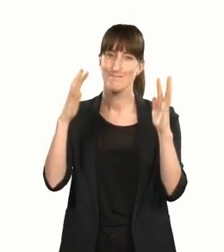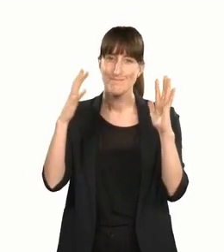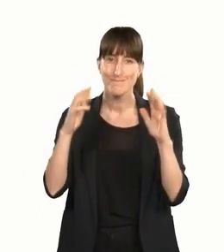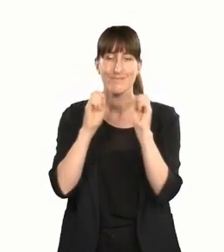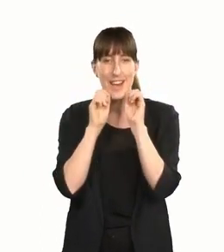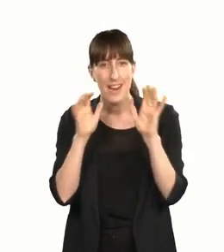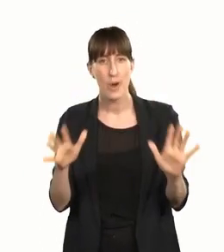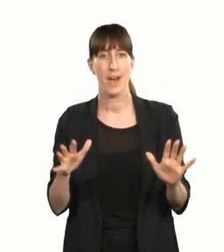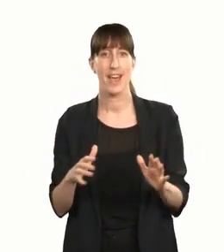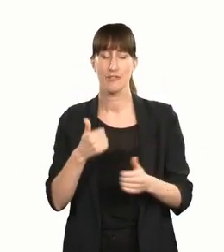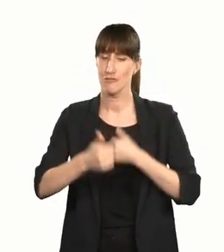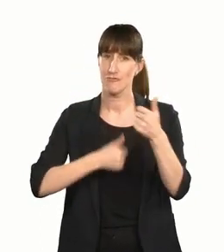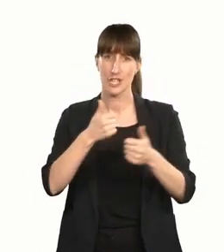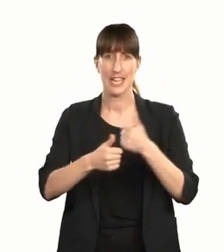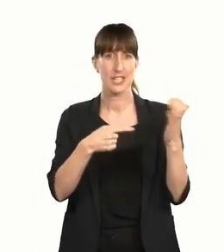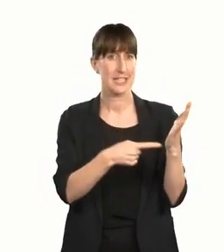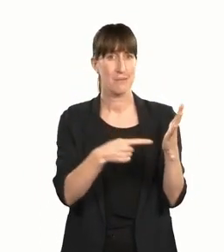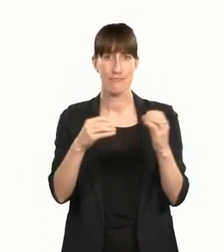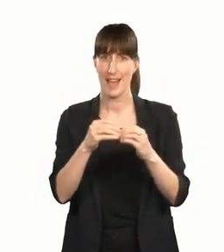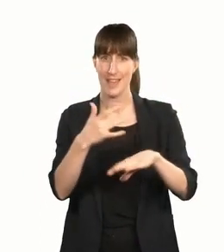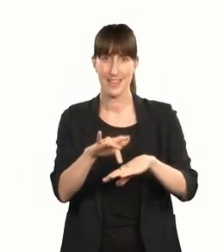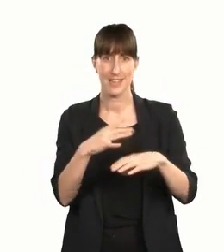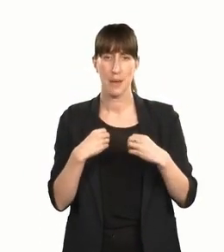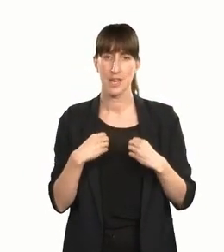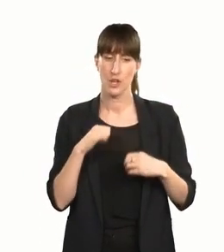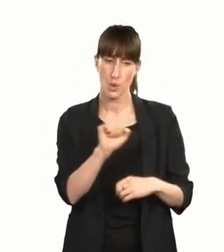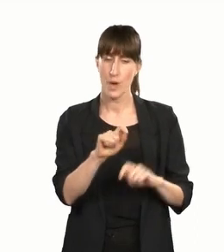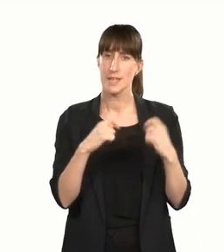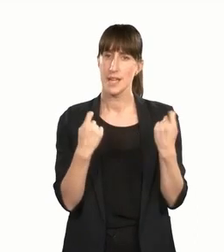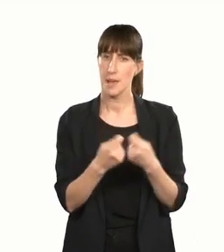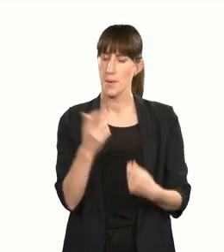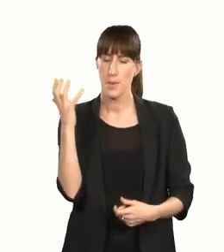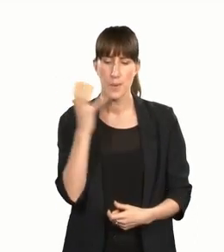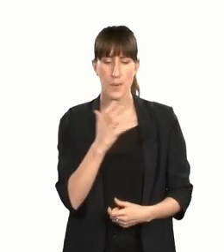Congratulations and well done, Tim Bray and all your team for the outstanding,